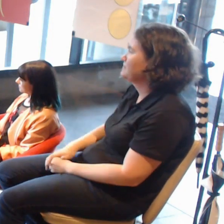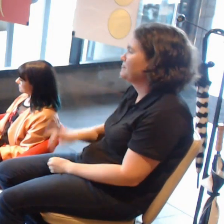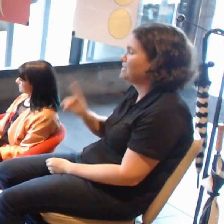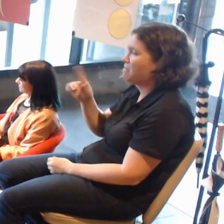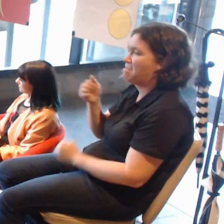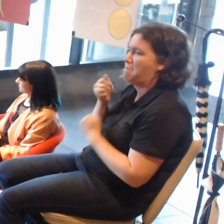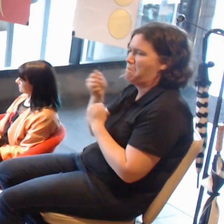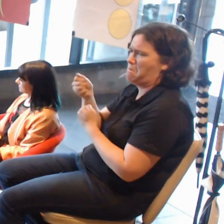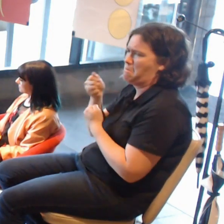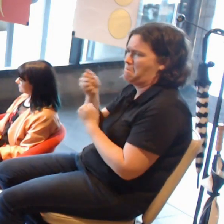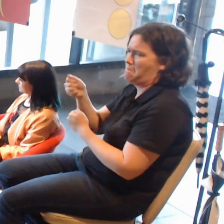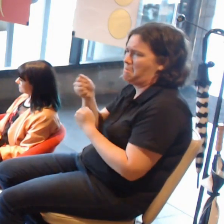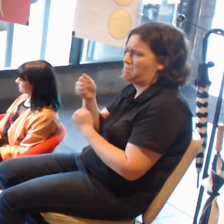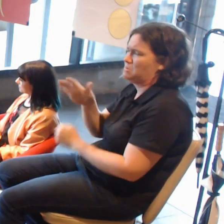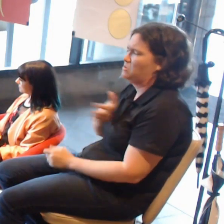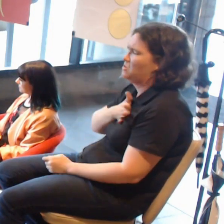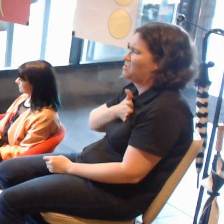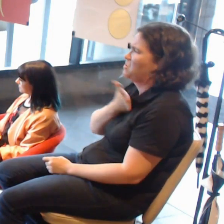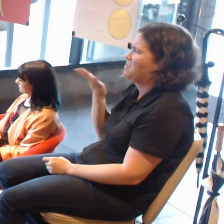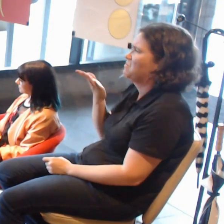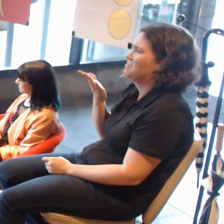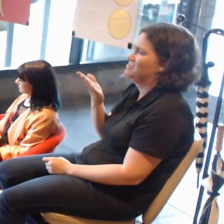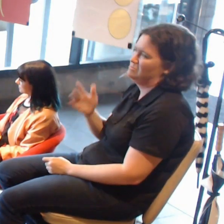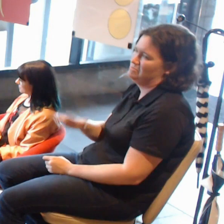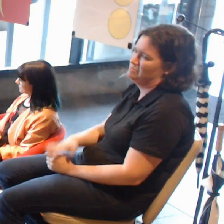and somebody made a graffiti digital version and put it there first.